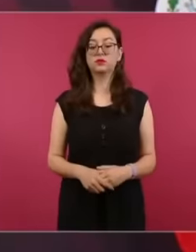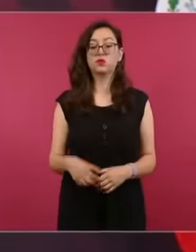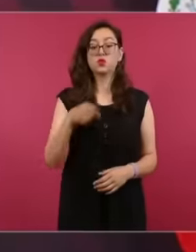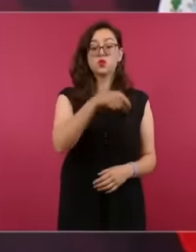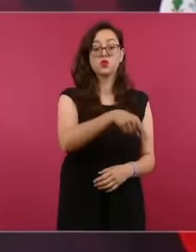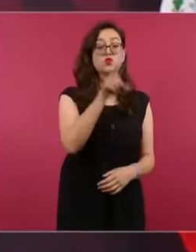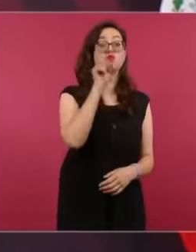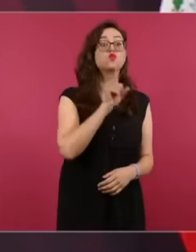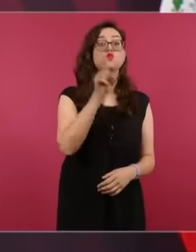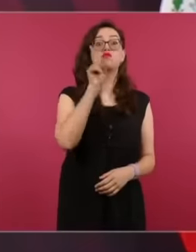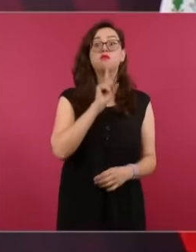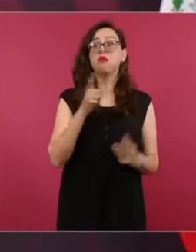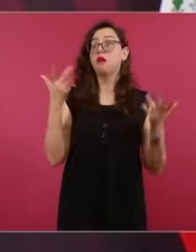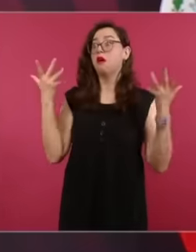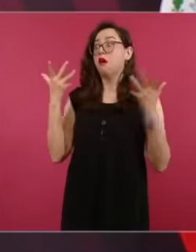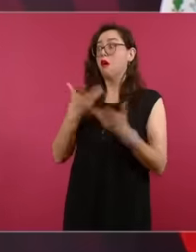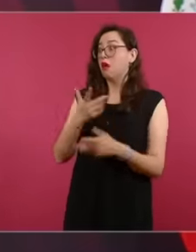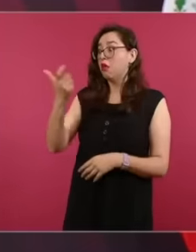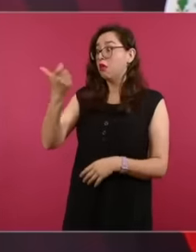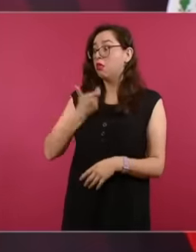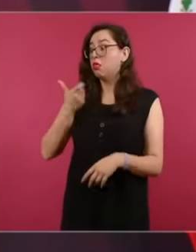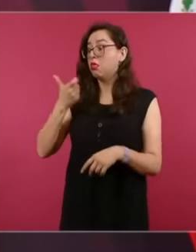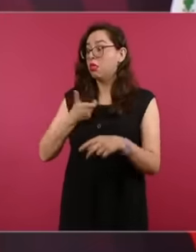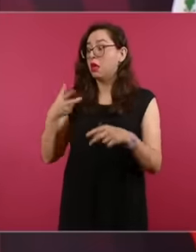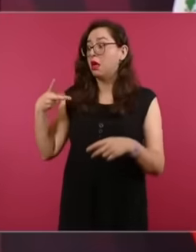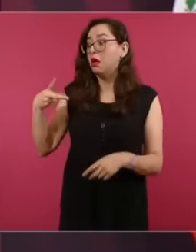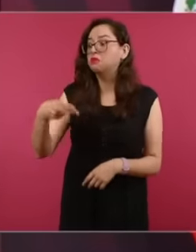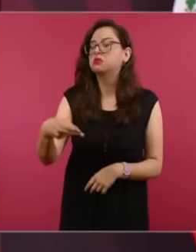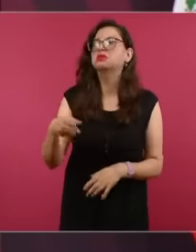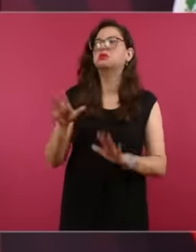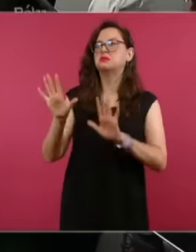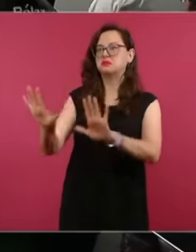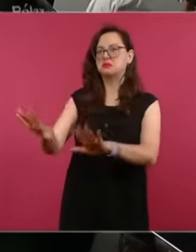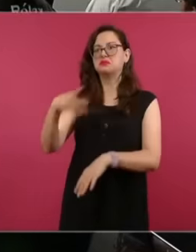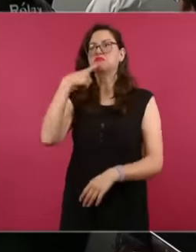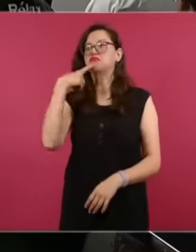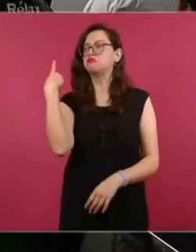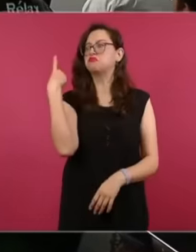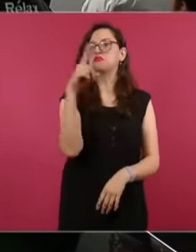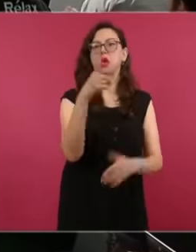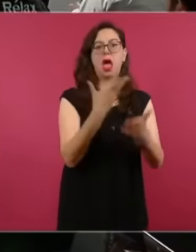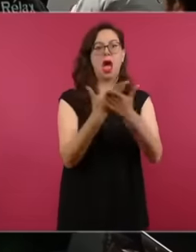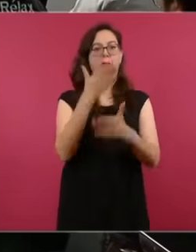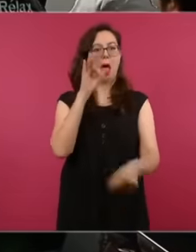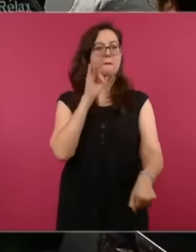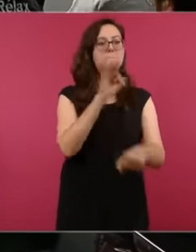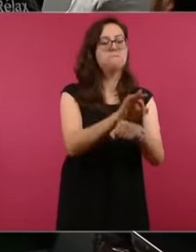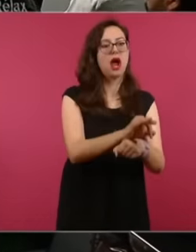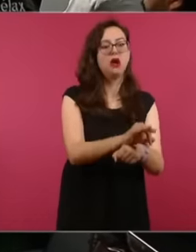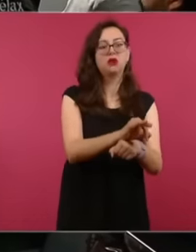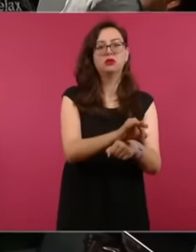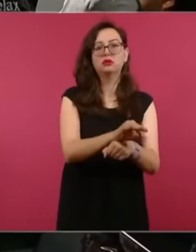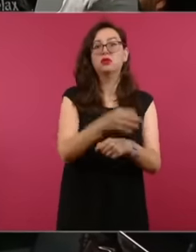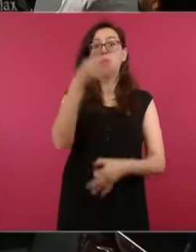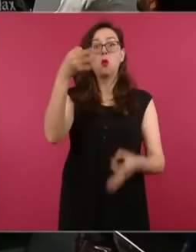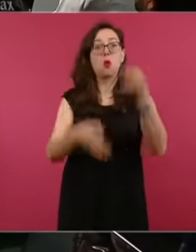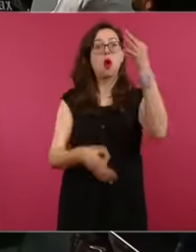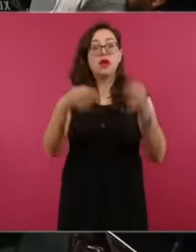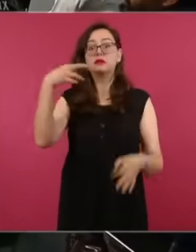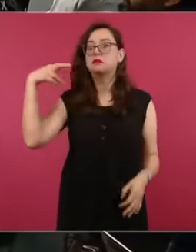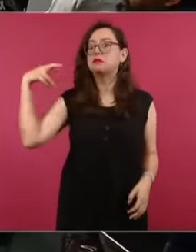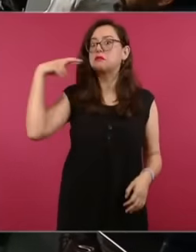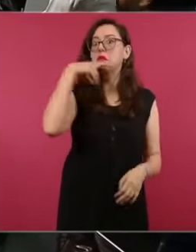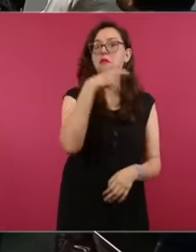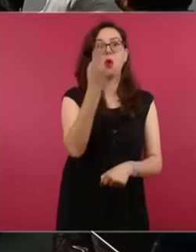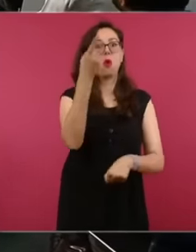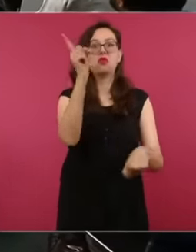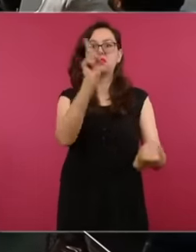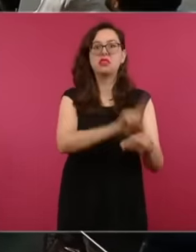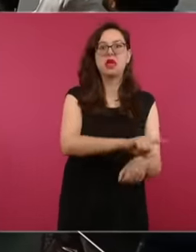protection and gives Pemex a period of 24 hours to return